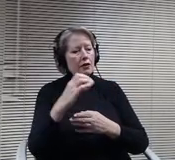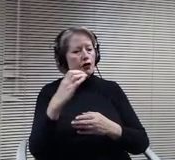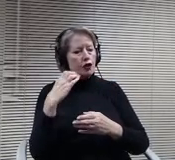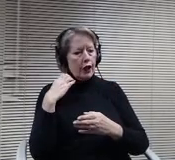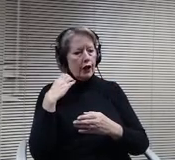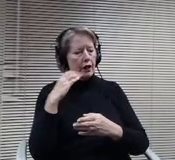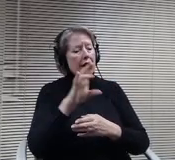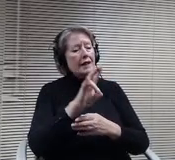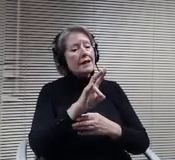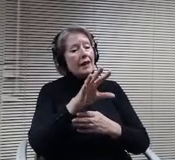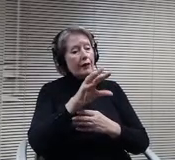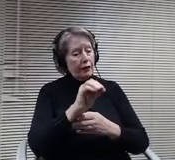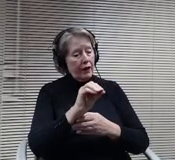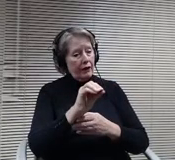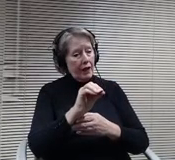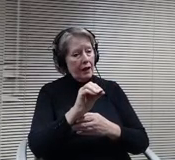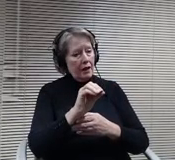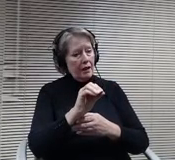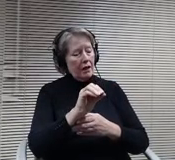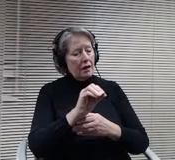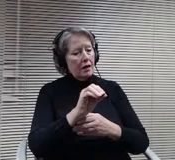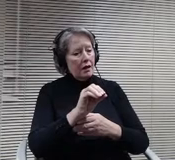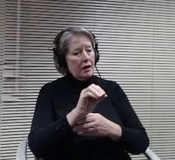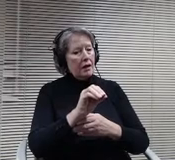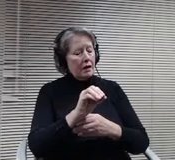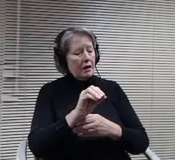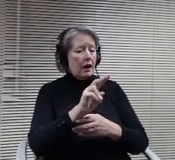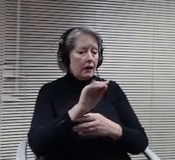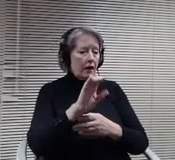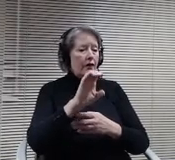other duties in addition to attending meetings and being